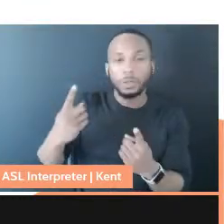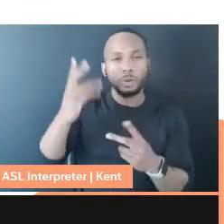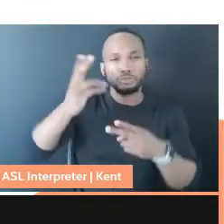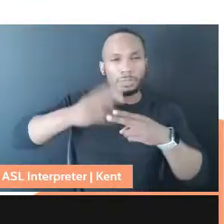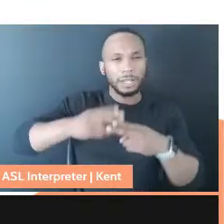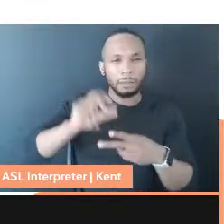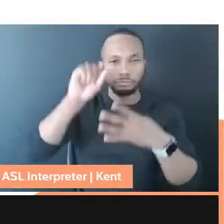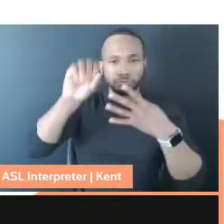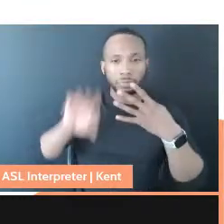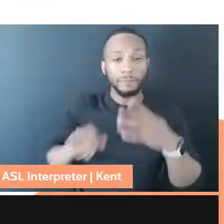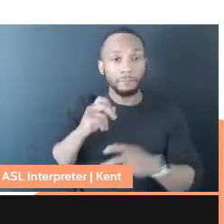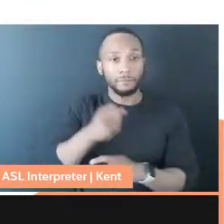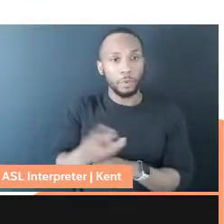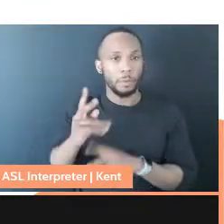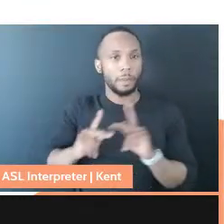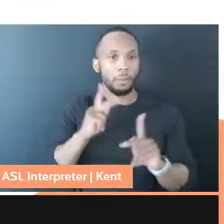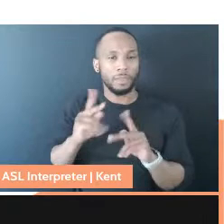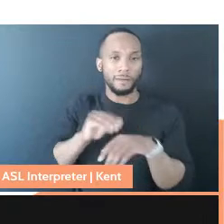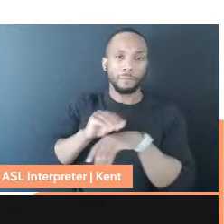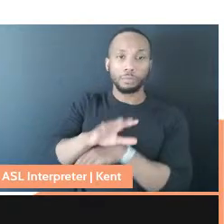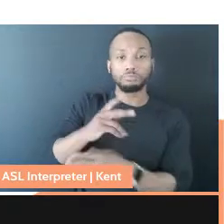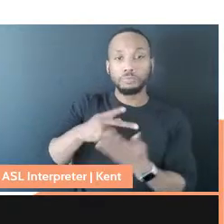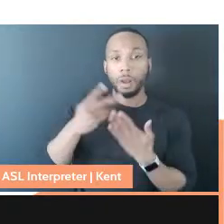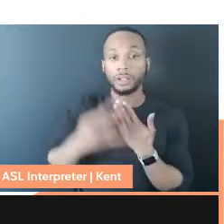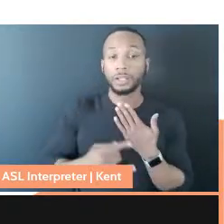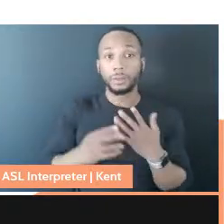influenced this project and that we are hopefully building on that legacy